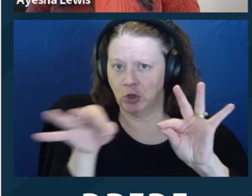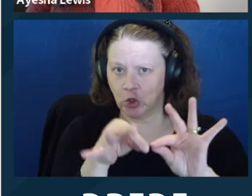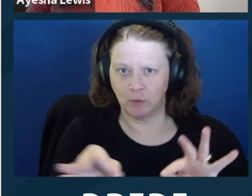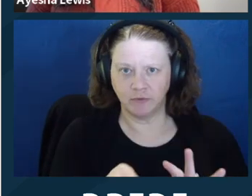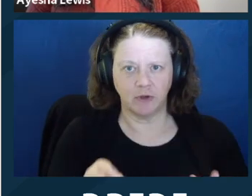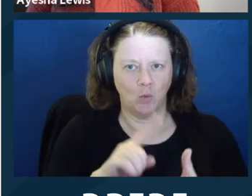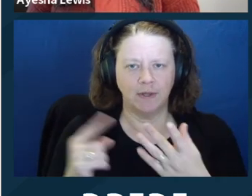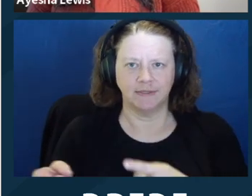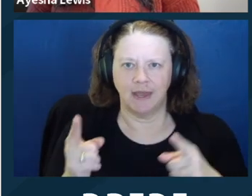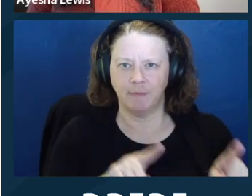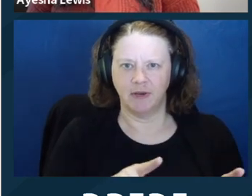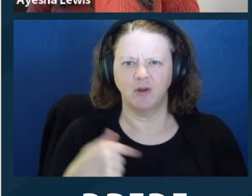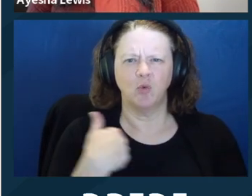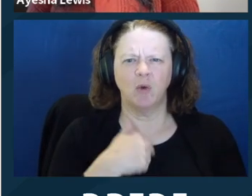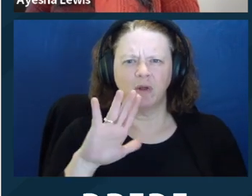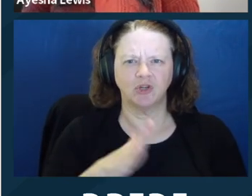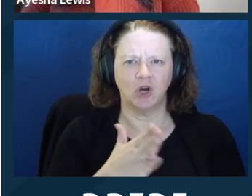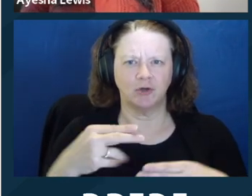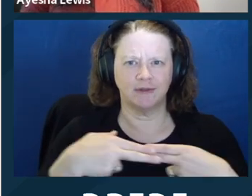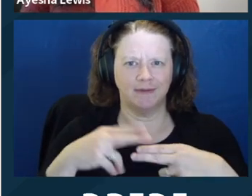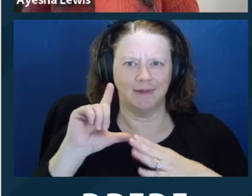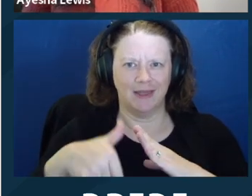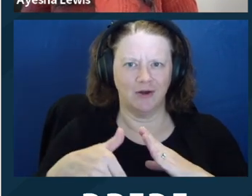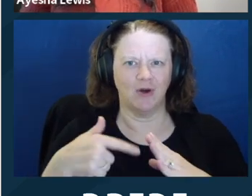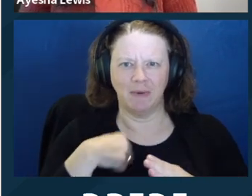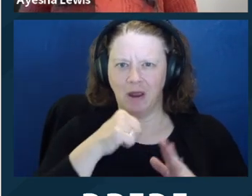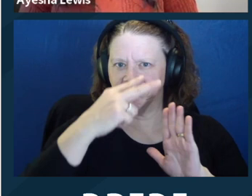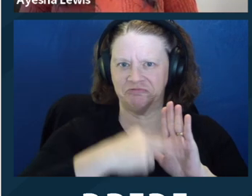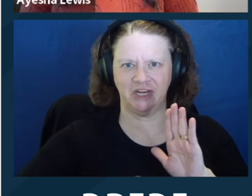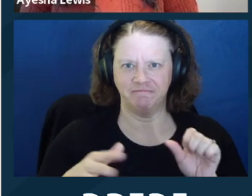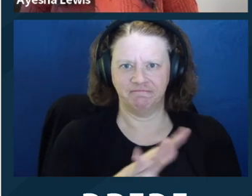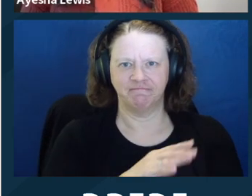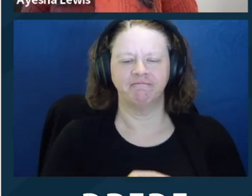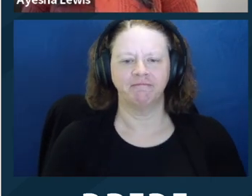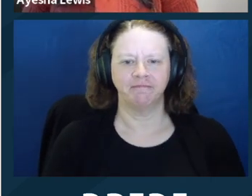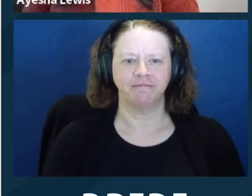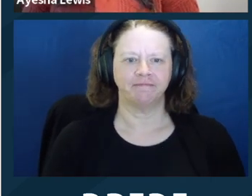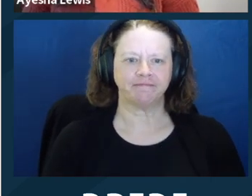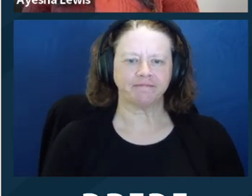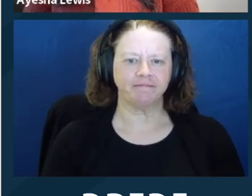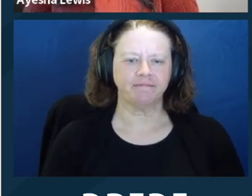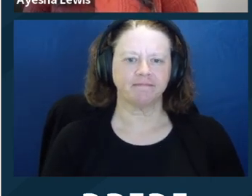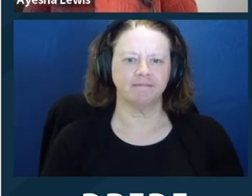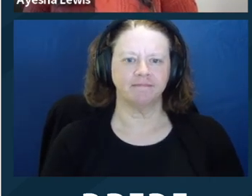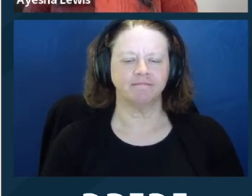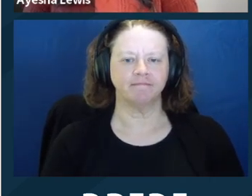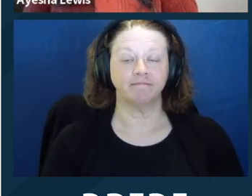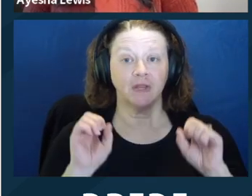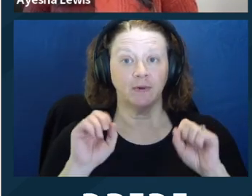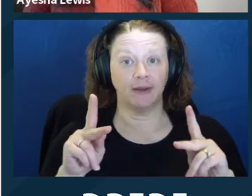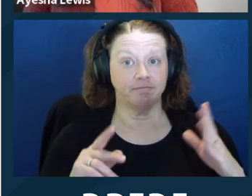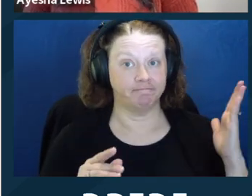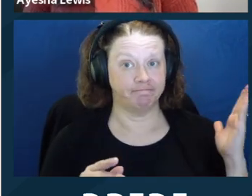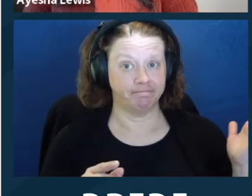Okay. For plain language declarations, they're more compelling to the Court, for one. They're